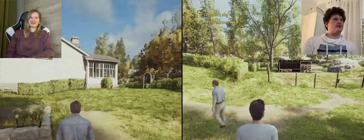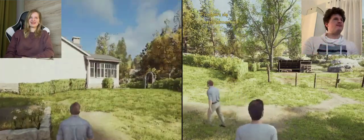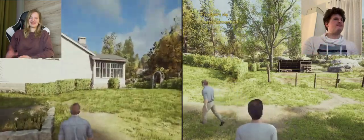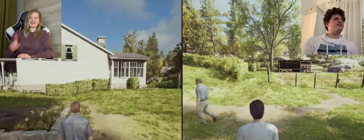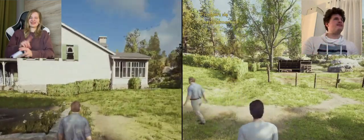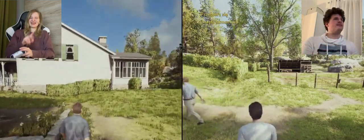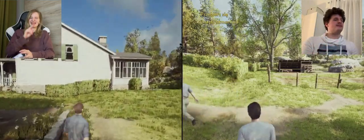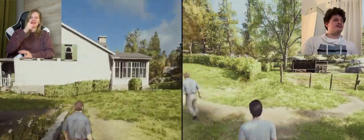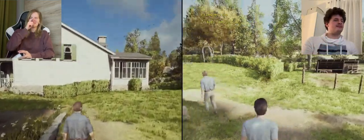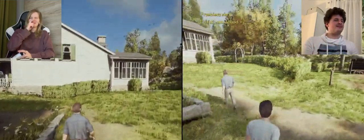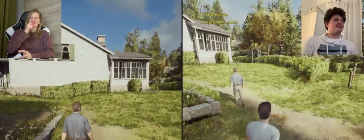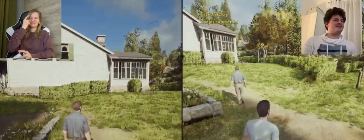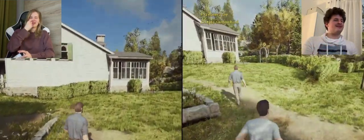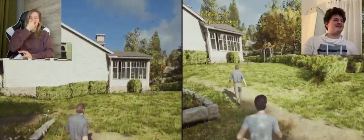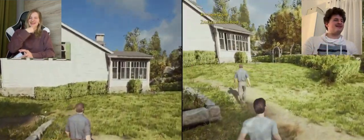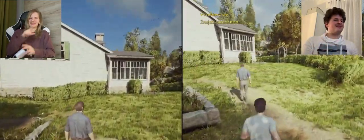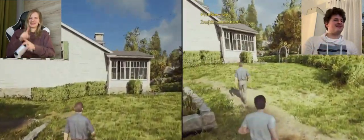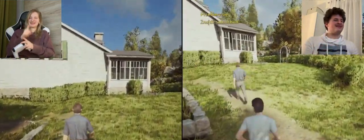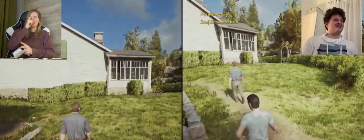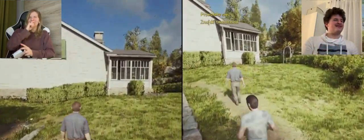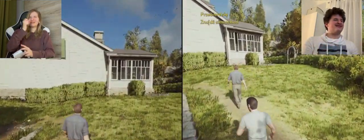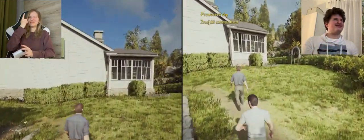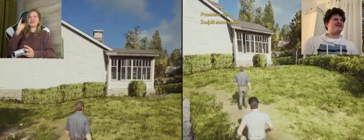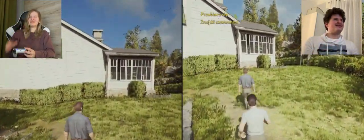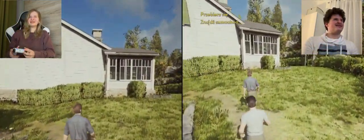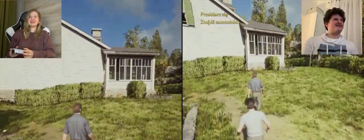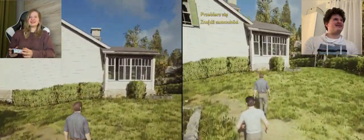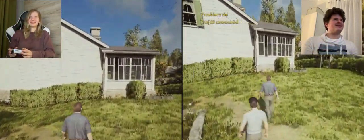K: But Vin had a stupid idea too